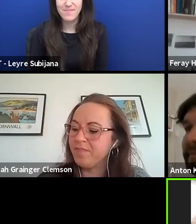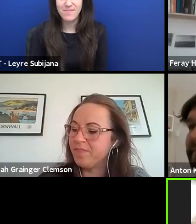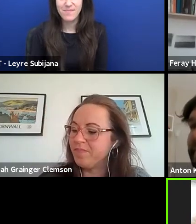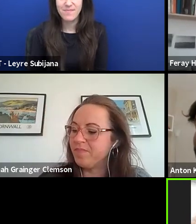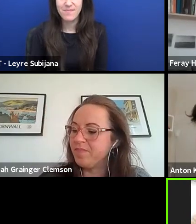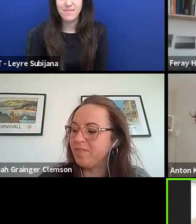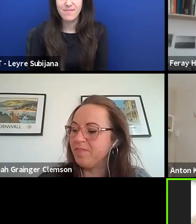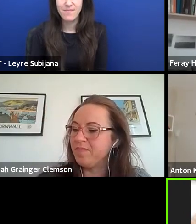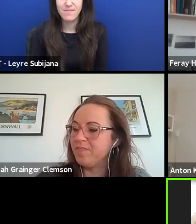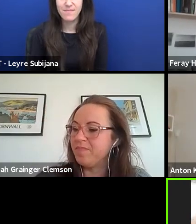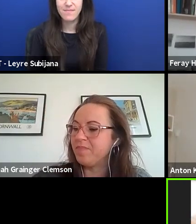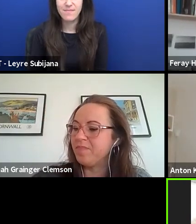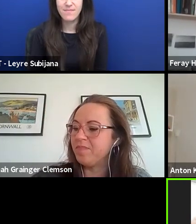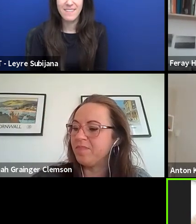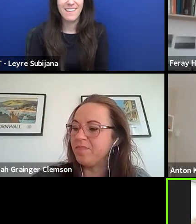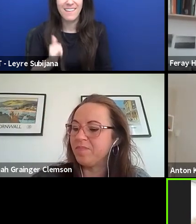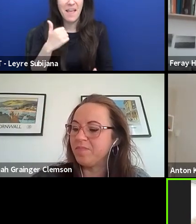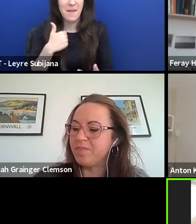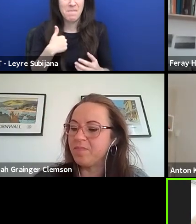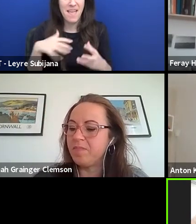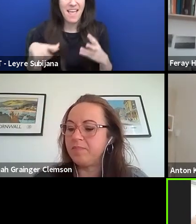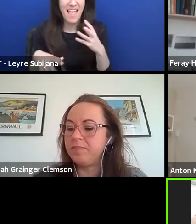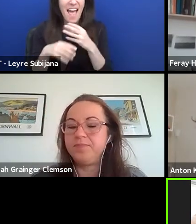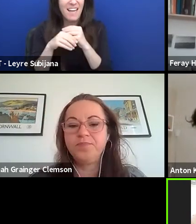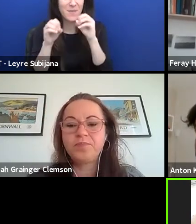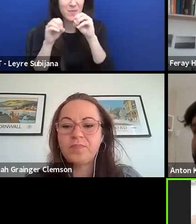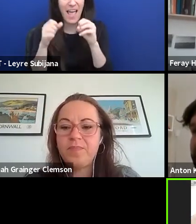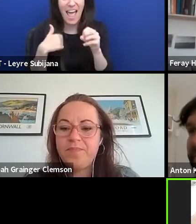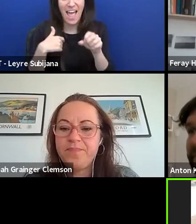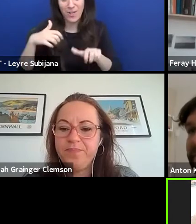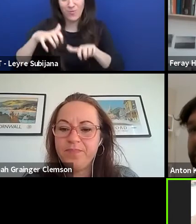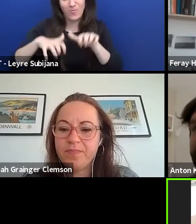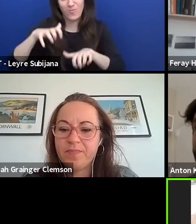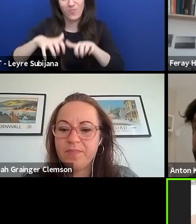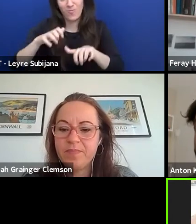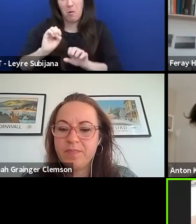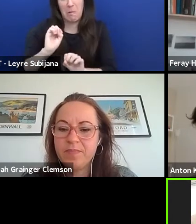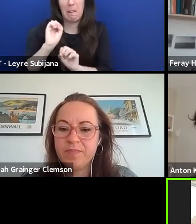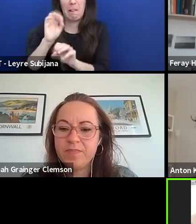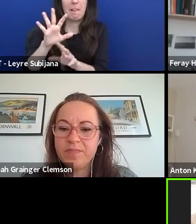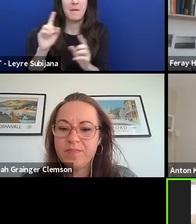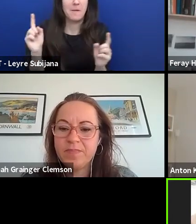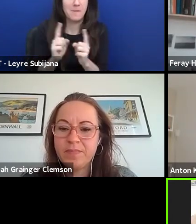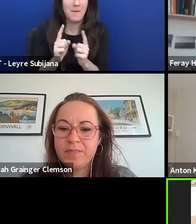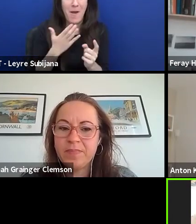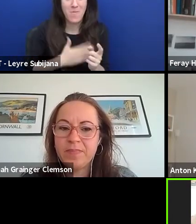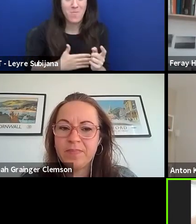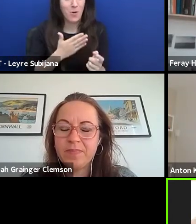I don't have anything to add. I just wrote you because I will take more time. And I want to let my colleagues to react with that.